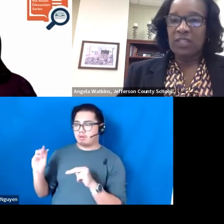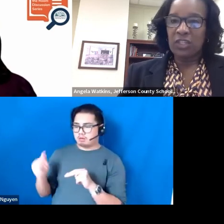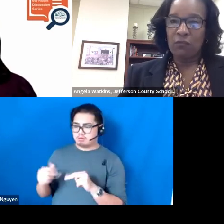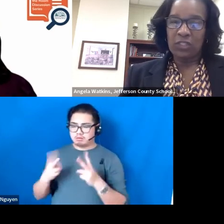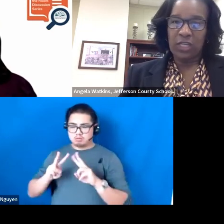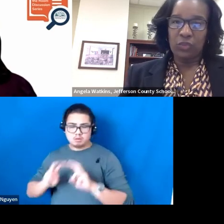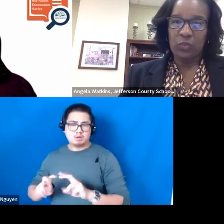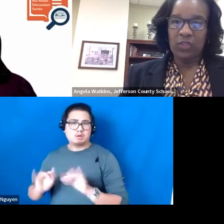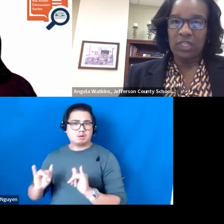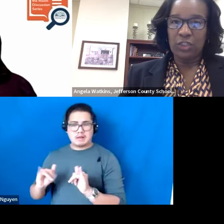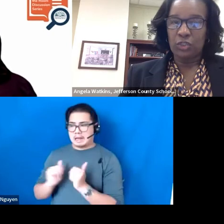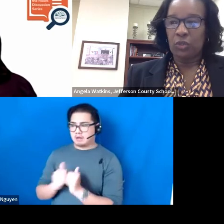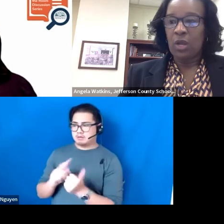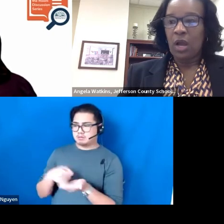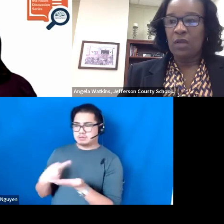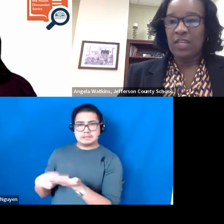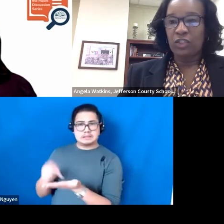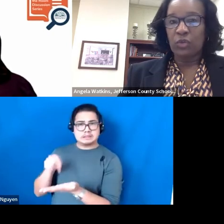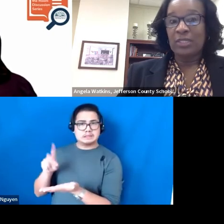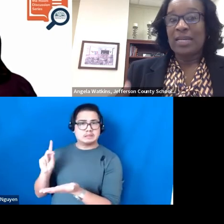have this conversation with the teacher who is struggling?